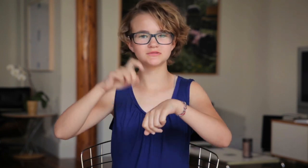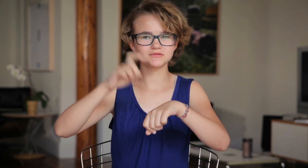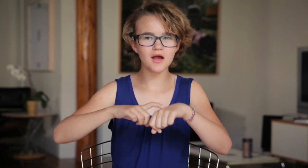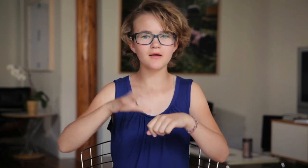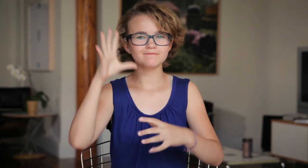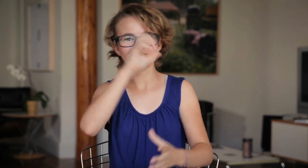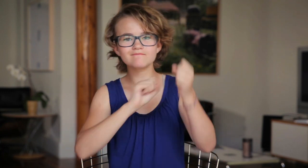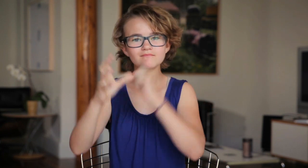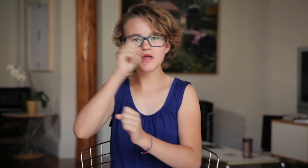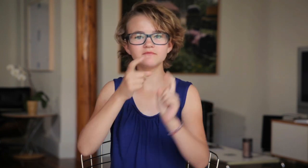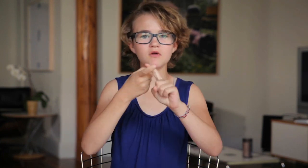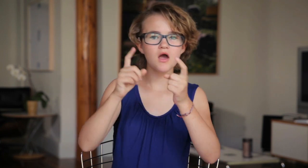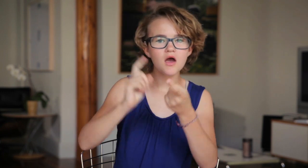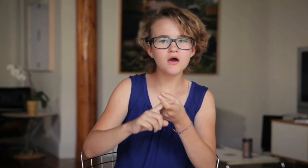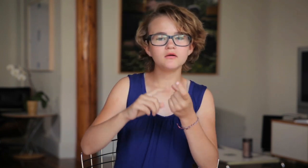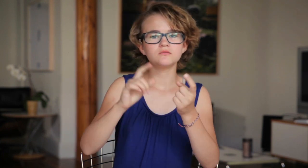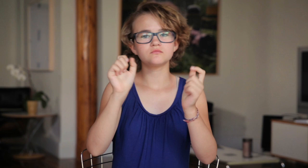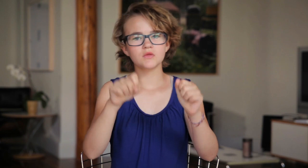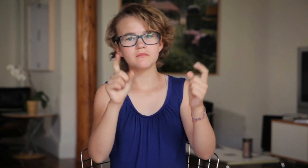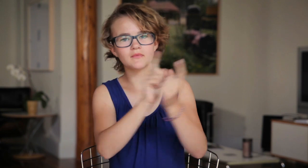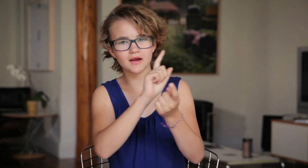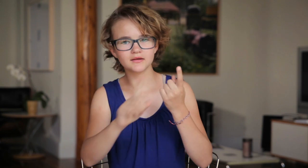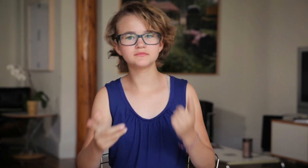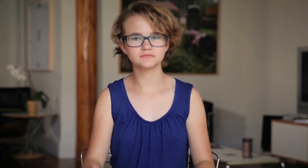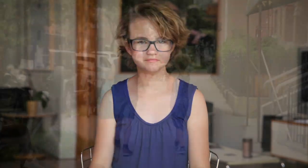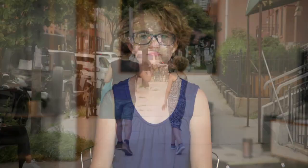They miss out on friends and human interaction.